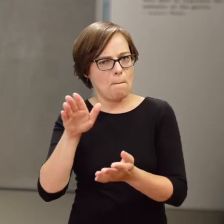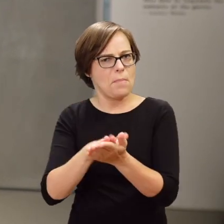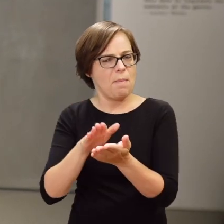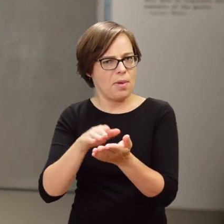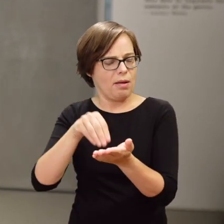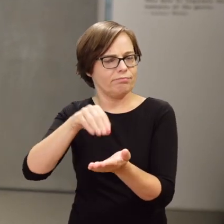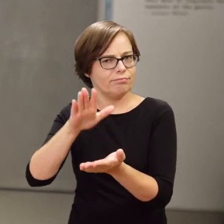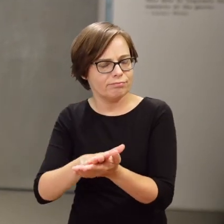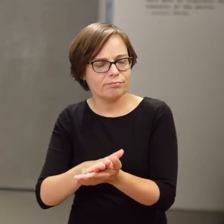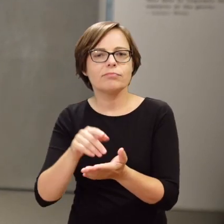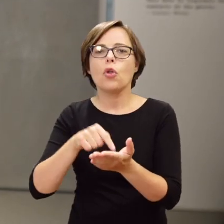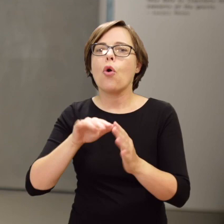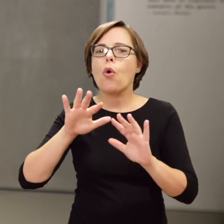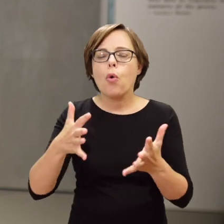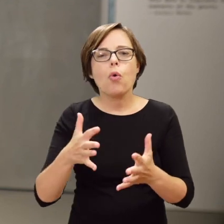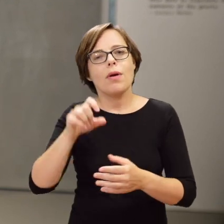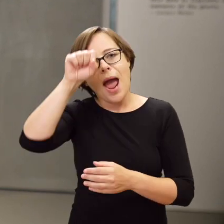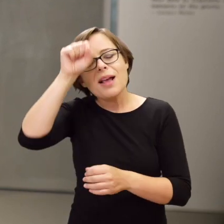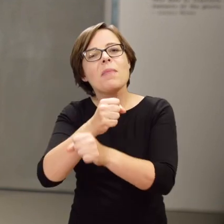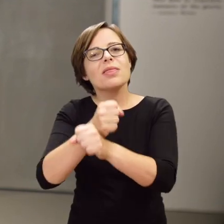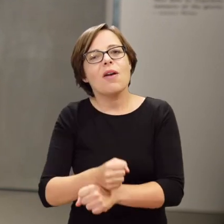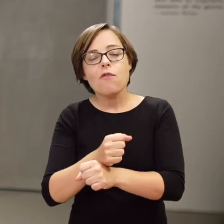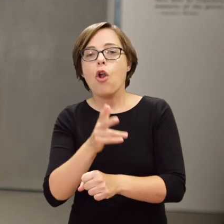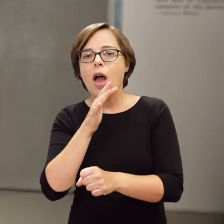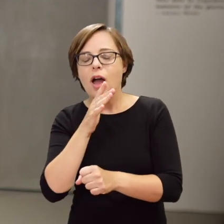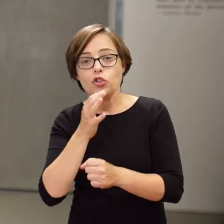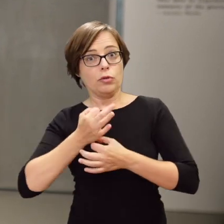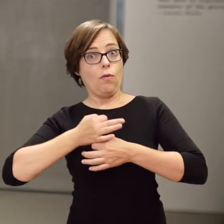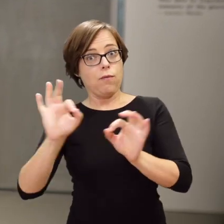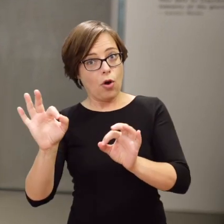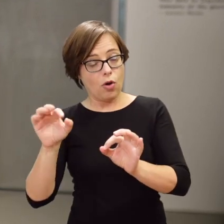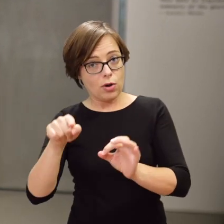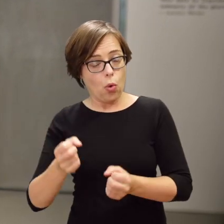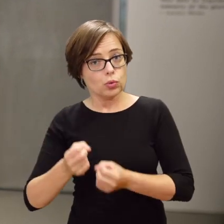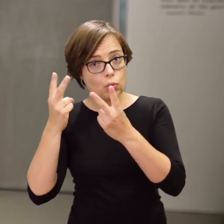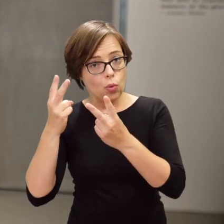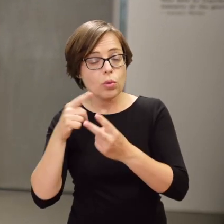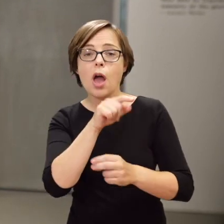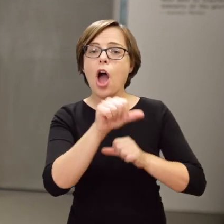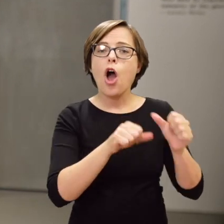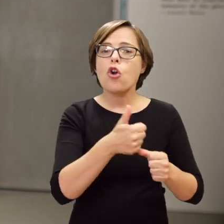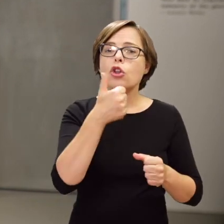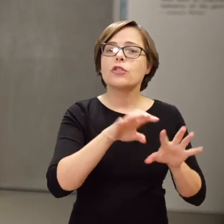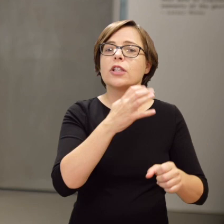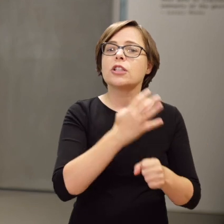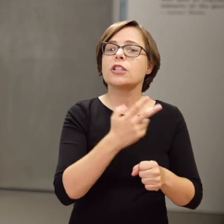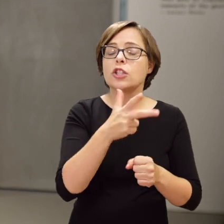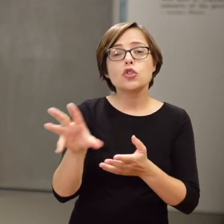the biblical miracle of Jewish escape from the Egyptian slavery did not happen in 1943.